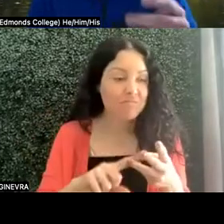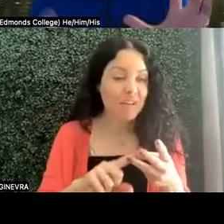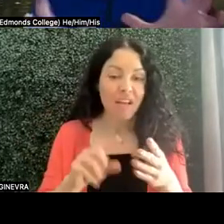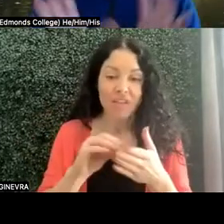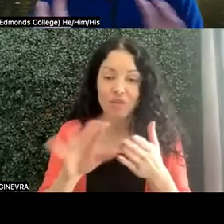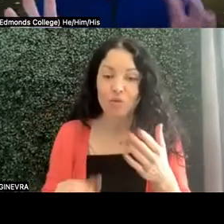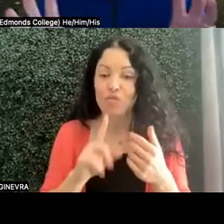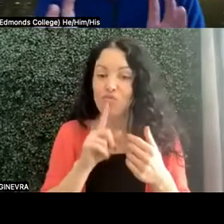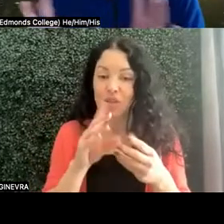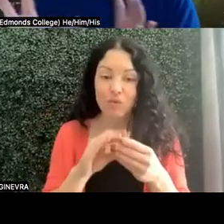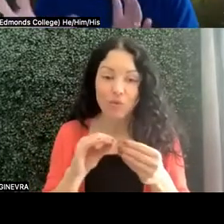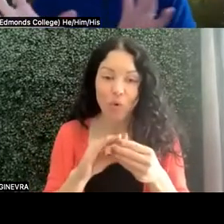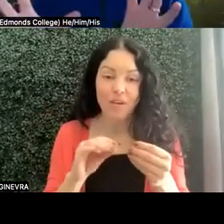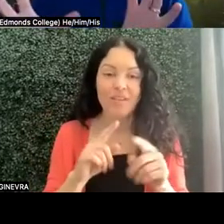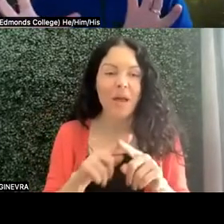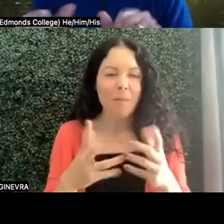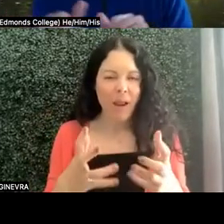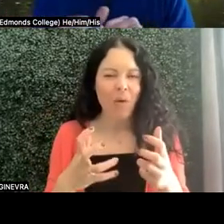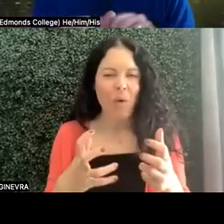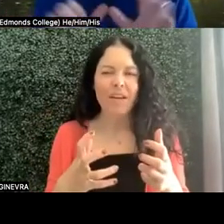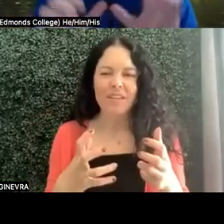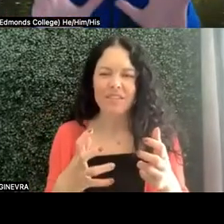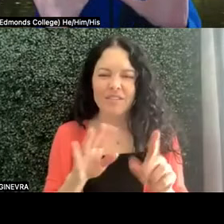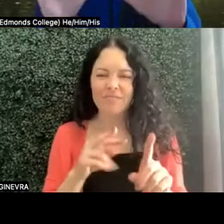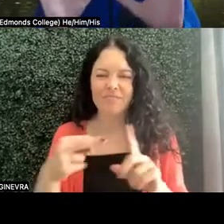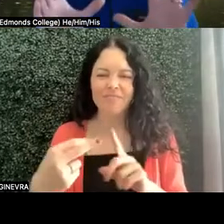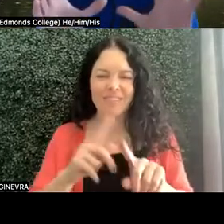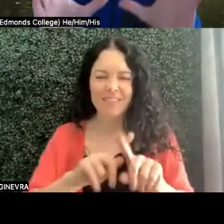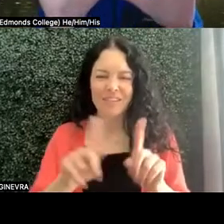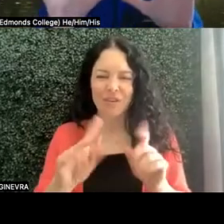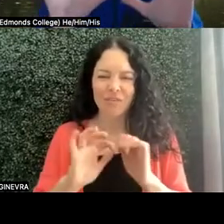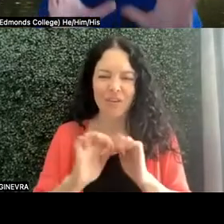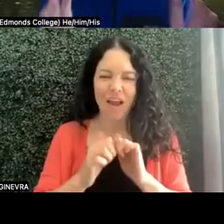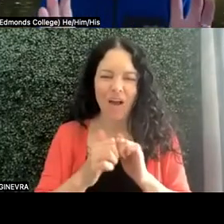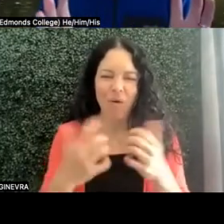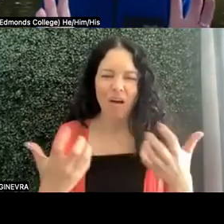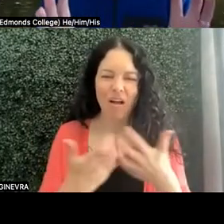So I kind of wanted to give a different focus in terms of how accommodations come, about